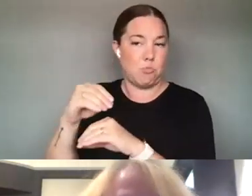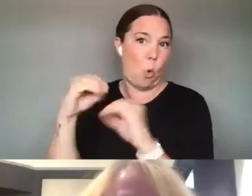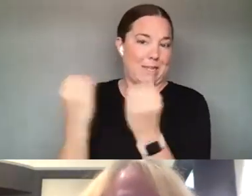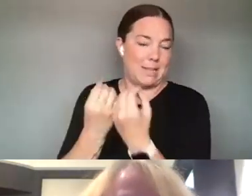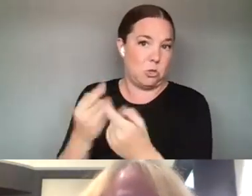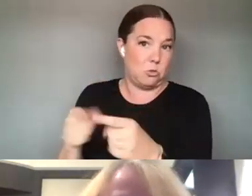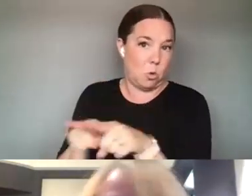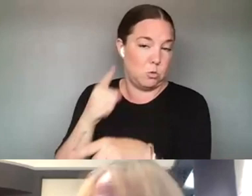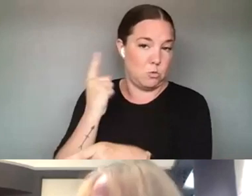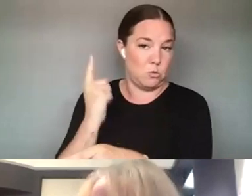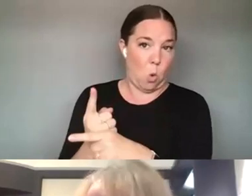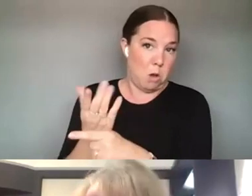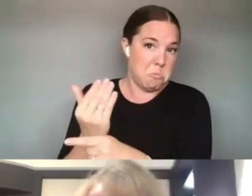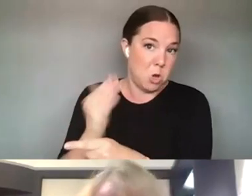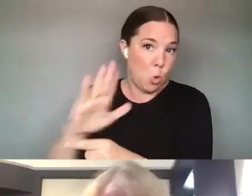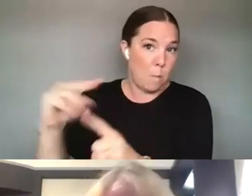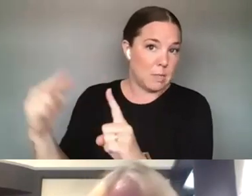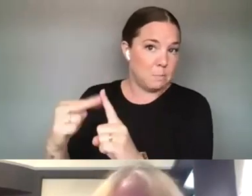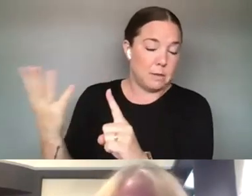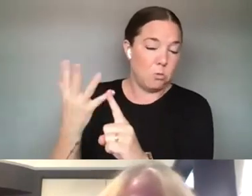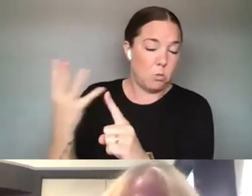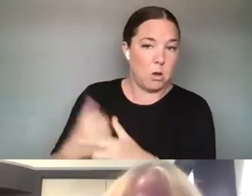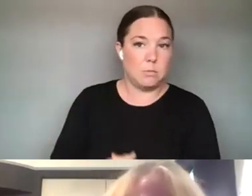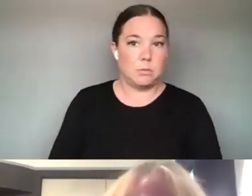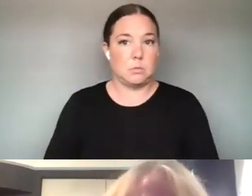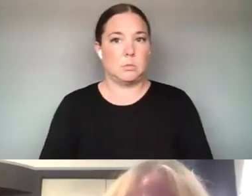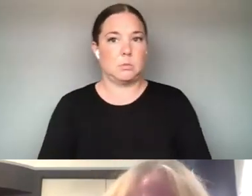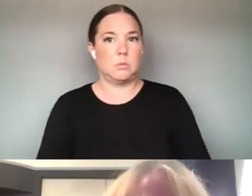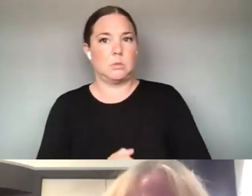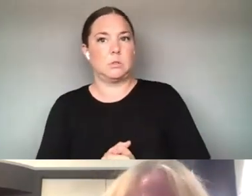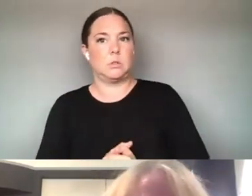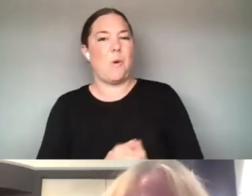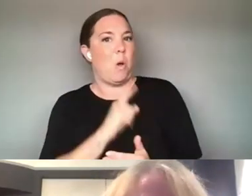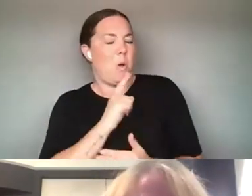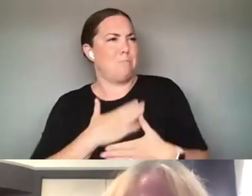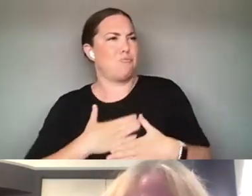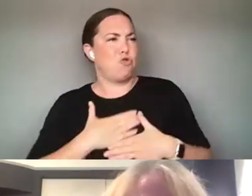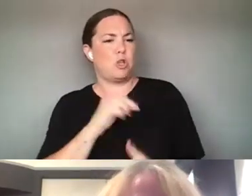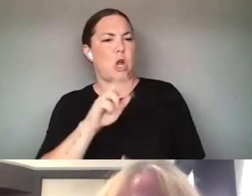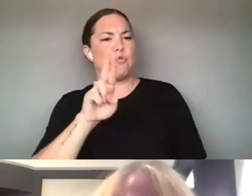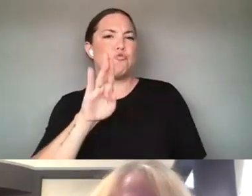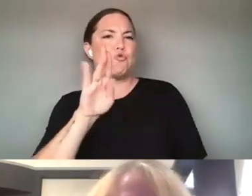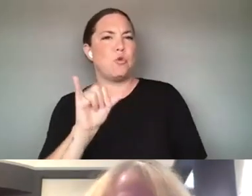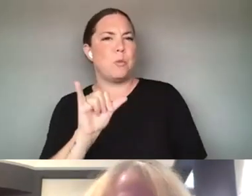WELL. WELL, YOU KNOW, I I VERY MUCH APPRECIATE RUBY'S, RUBY'S KIND OF PIONEERING AND VISIONARY